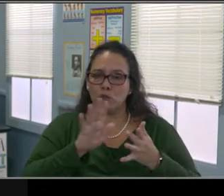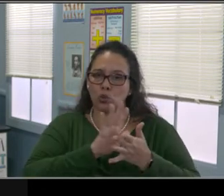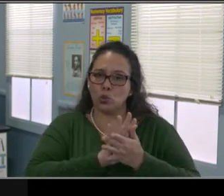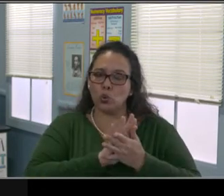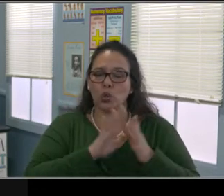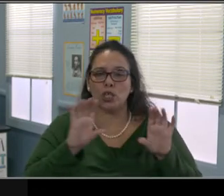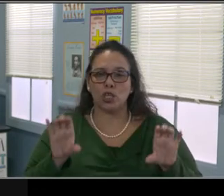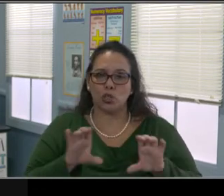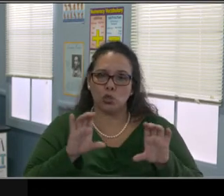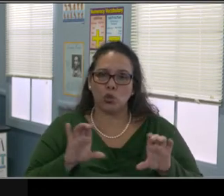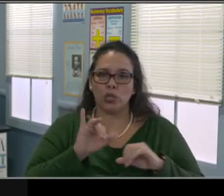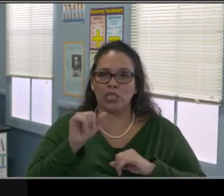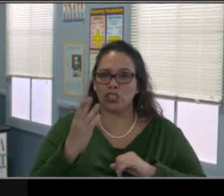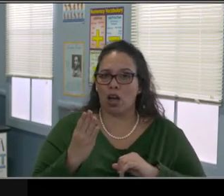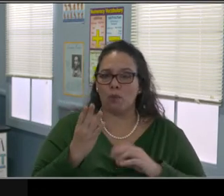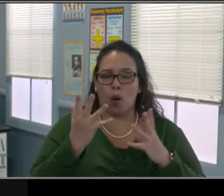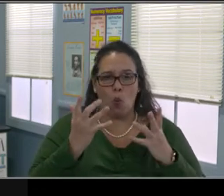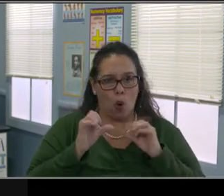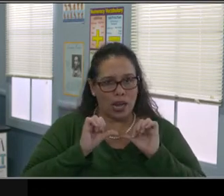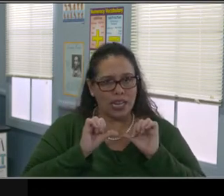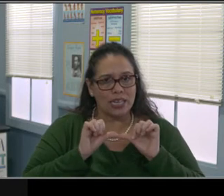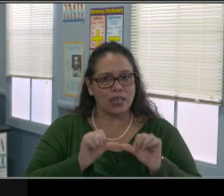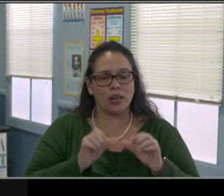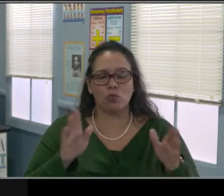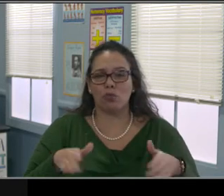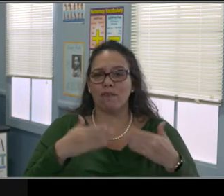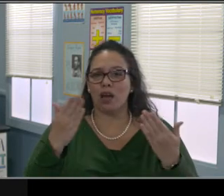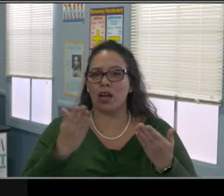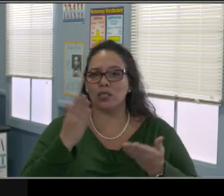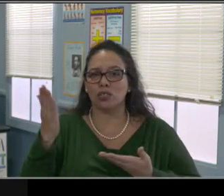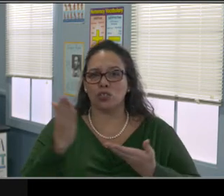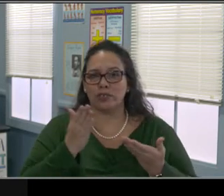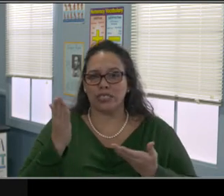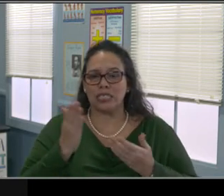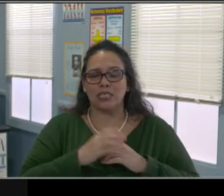between teachers or other staff members and students,